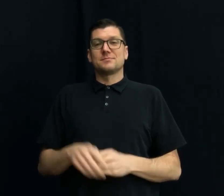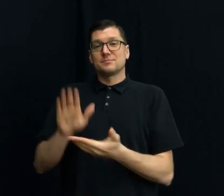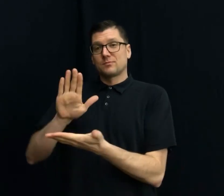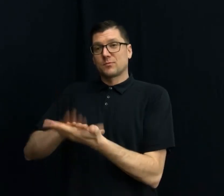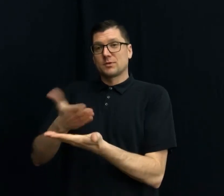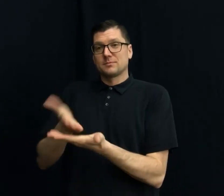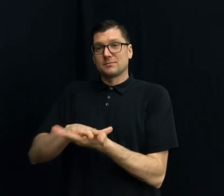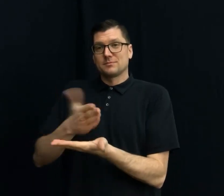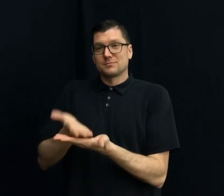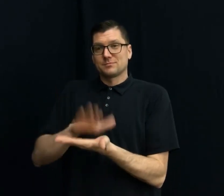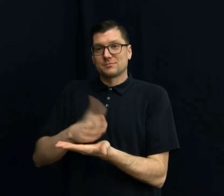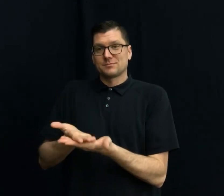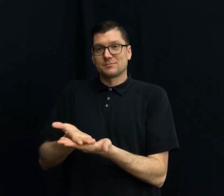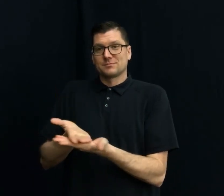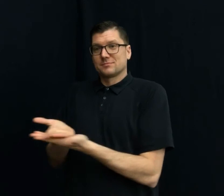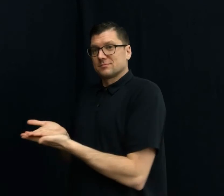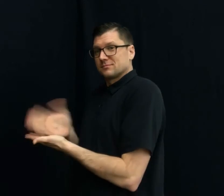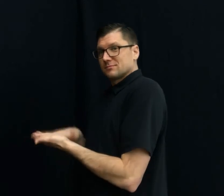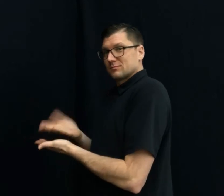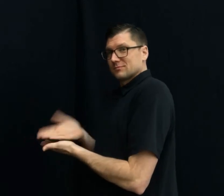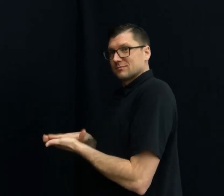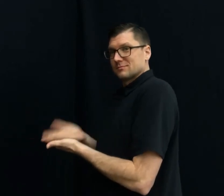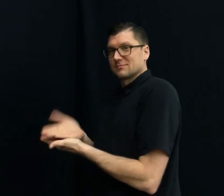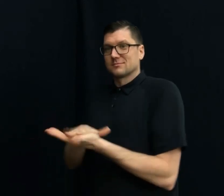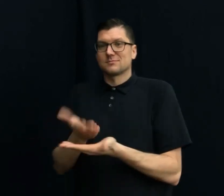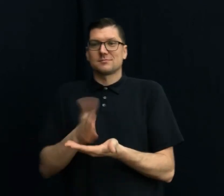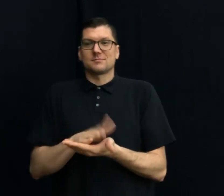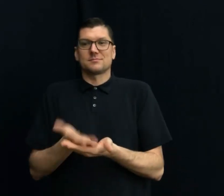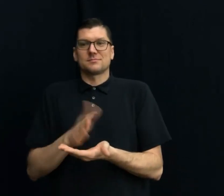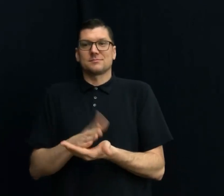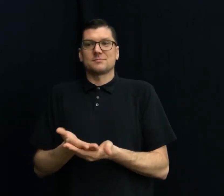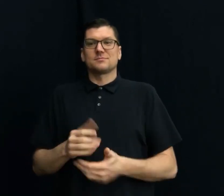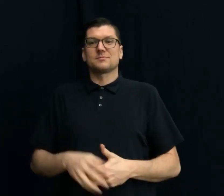COOKING